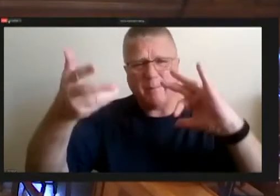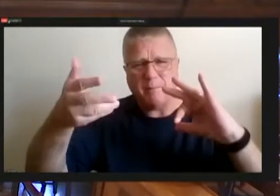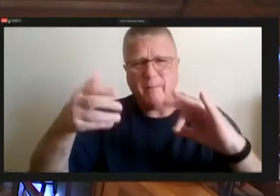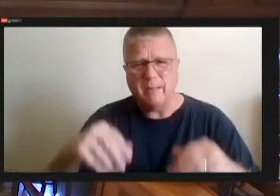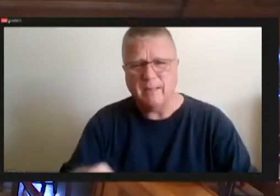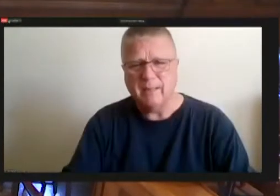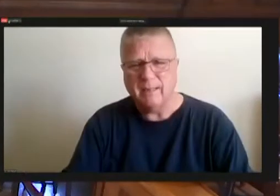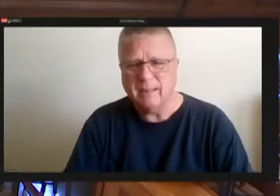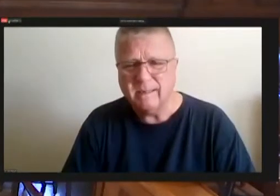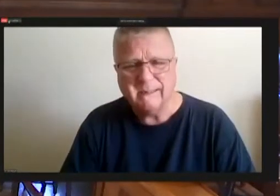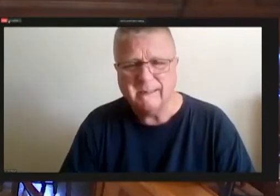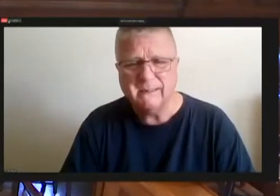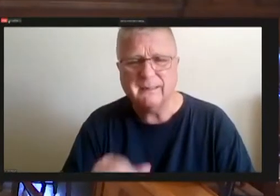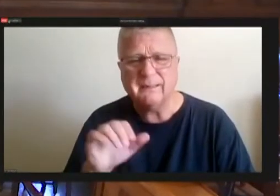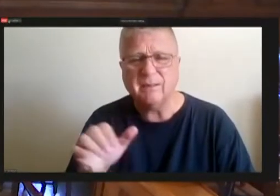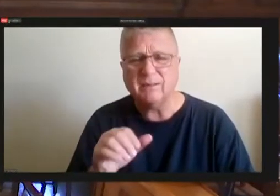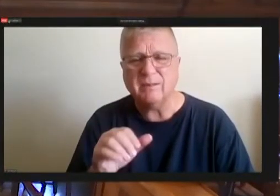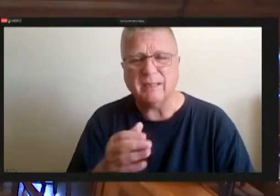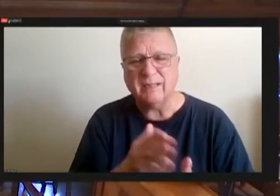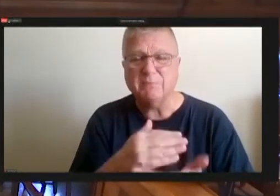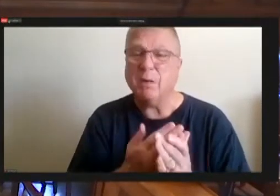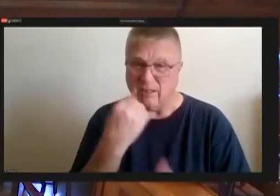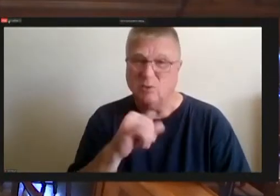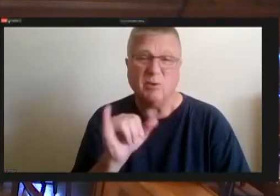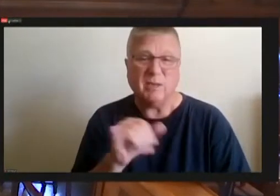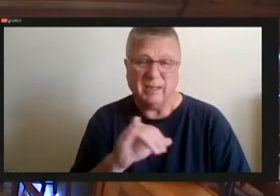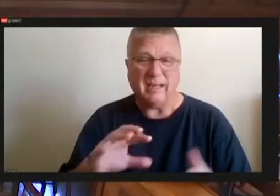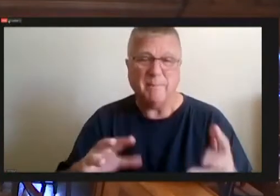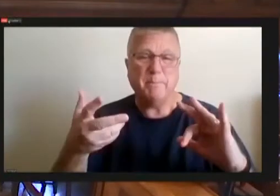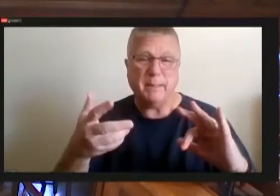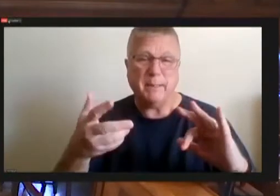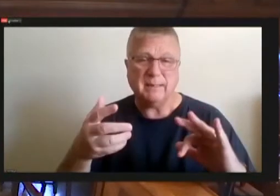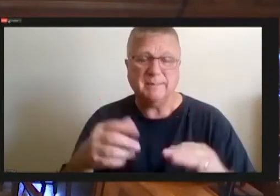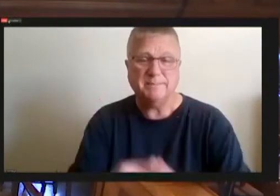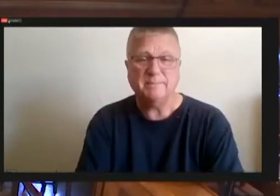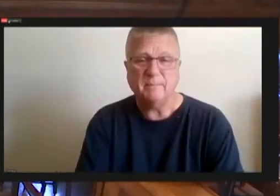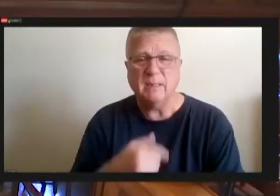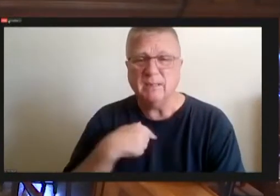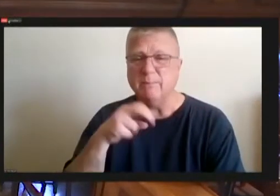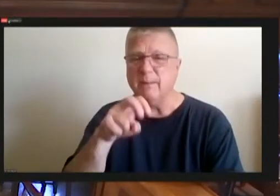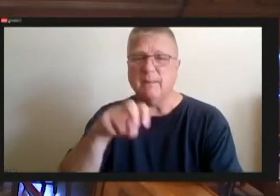So with that said, I'm abstaining today.